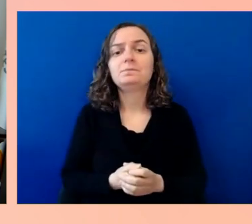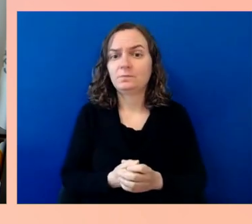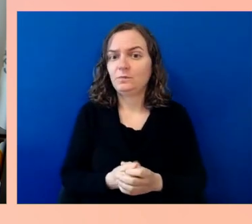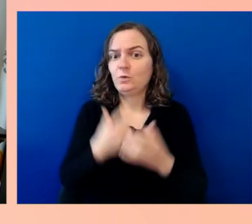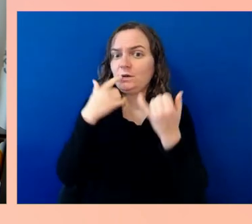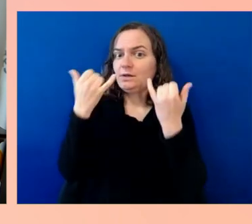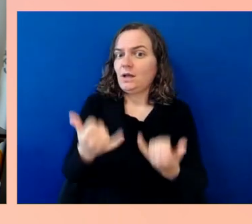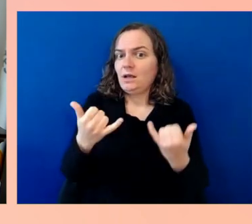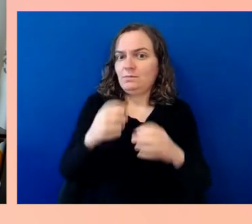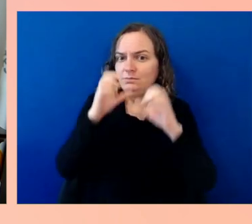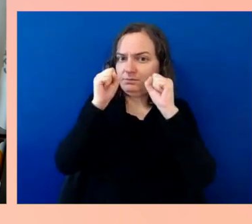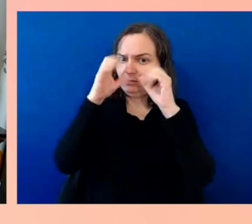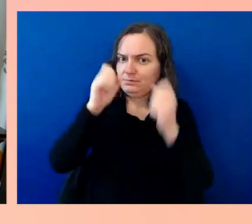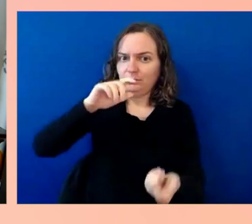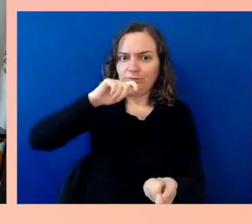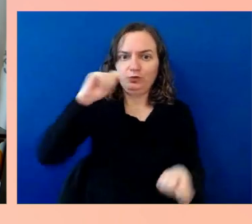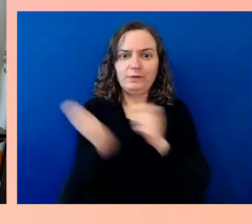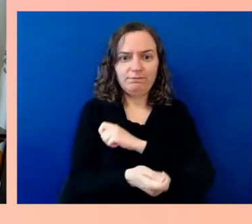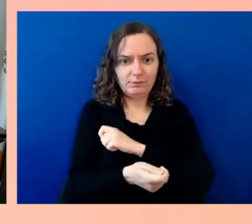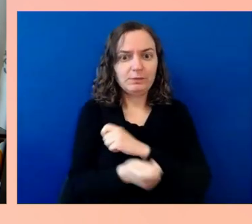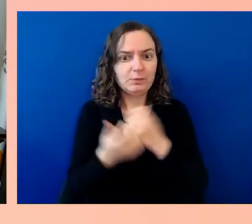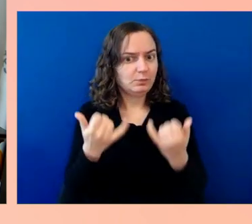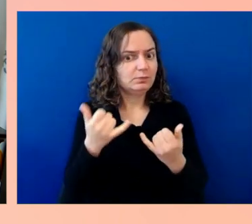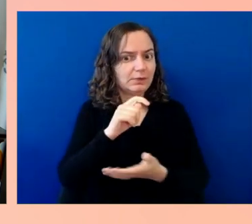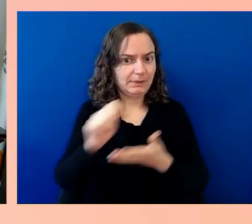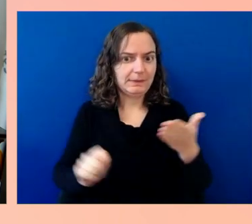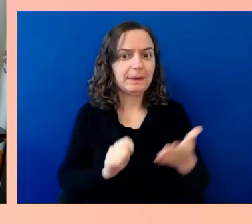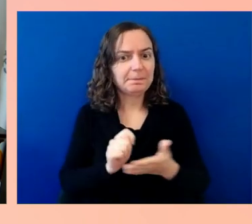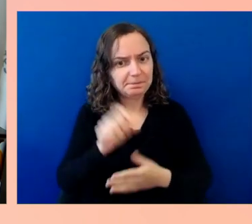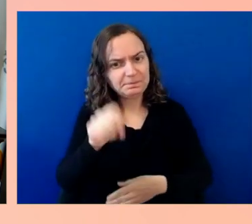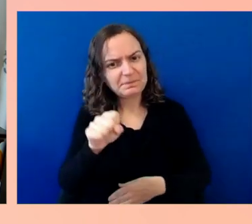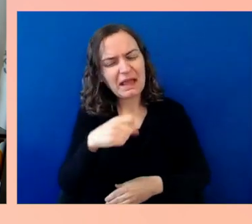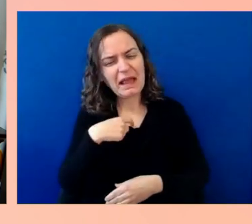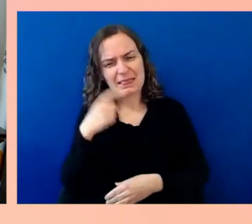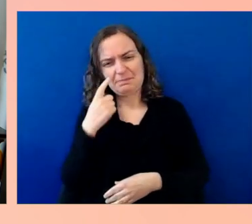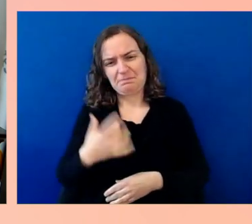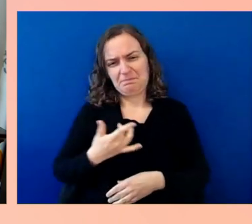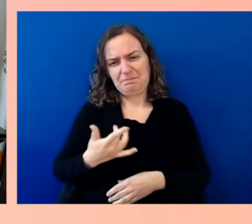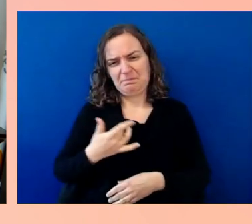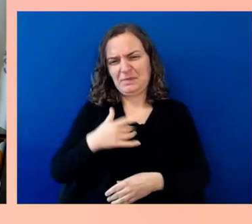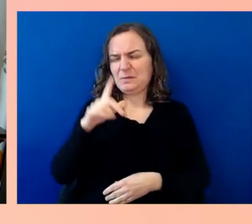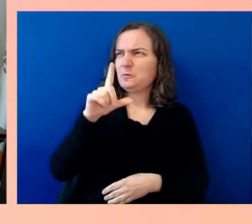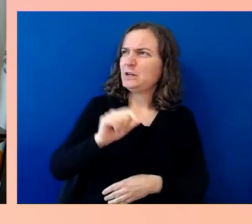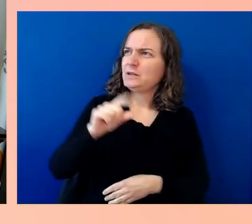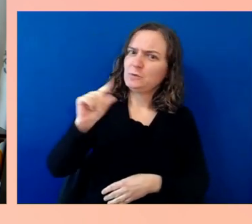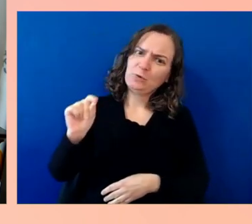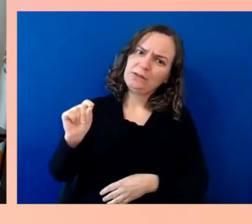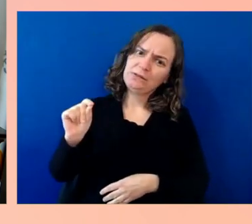that when we're looking back the 2020s, we will view this period is one of